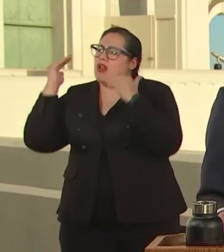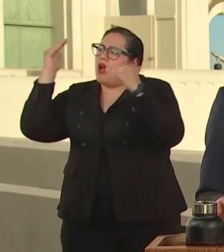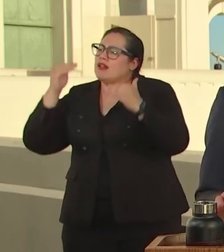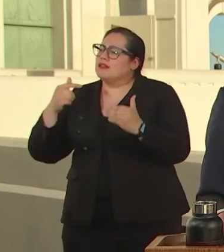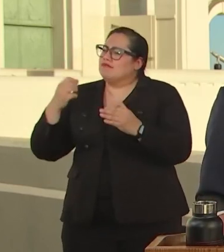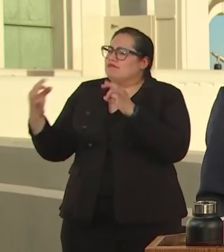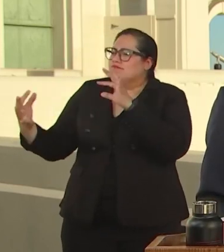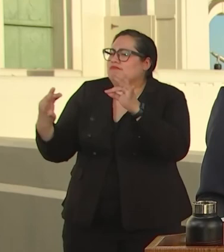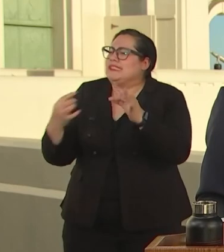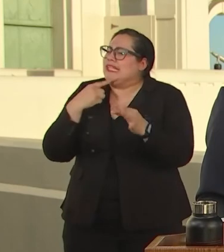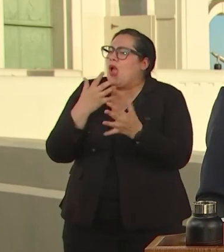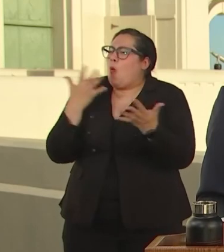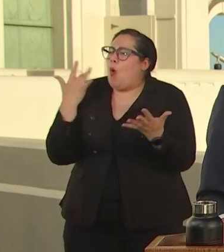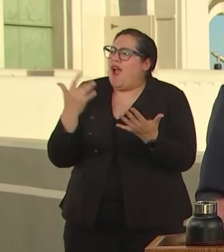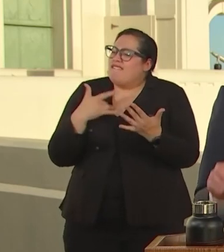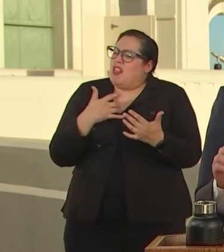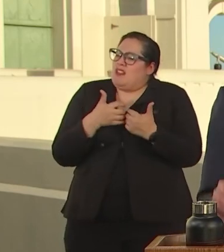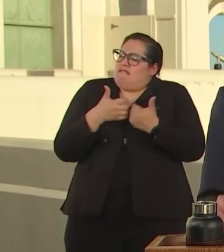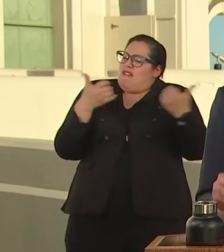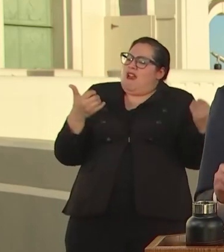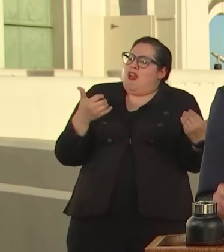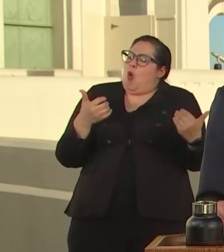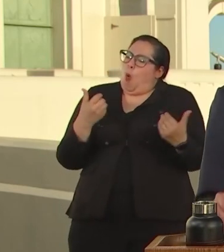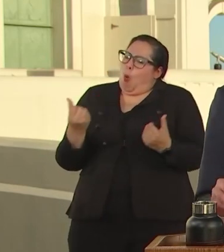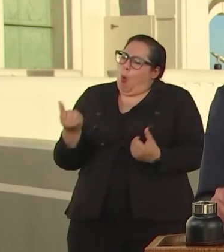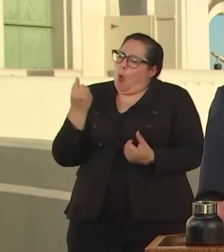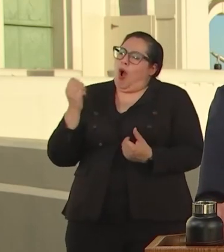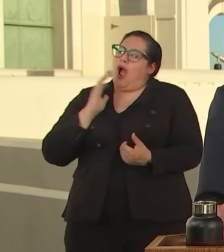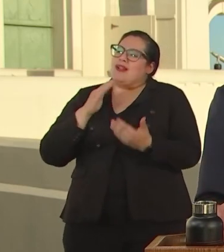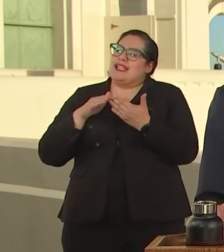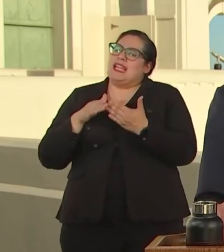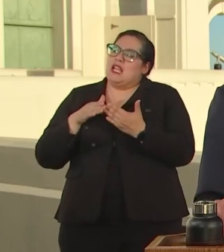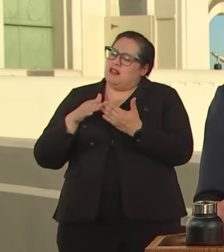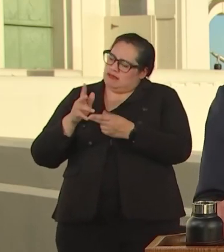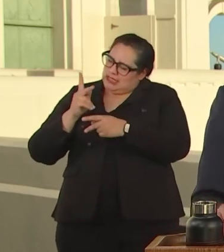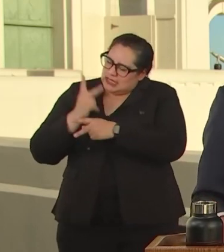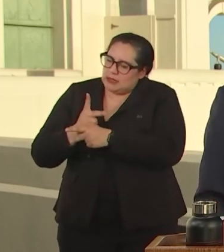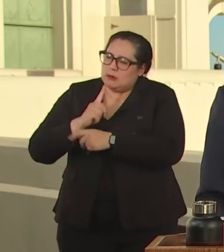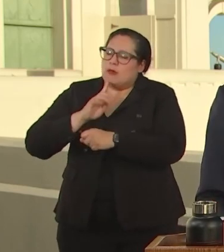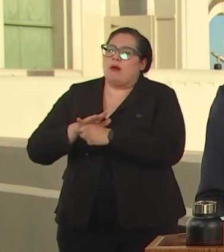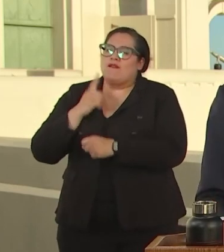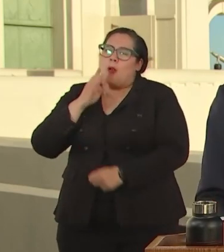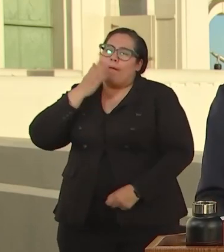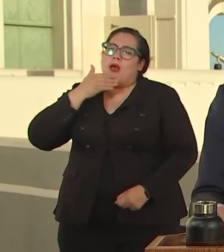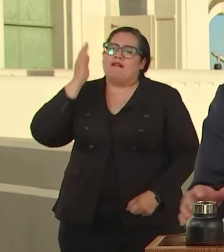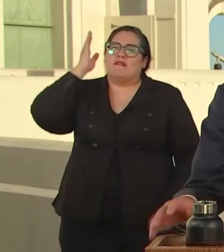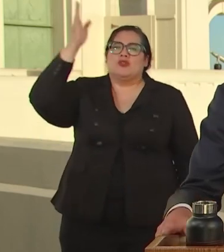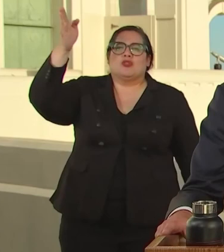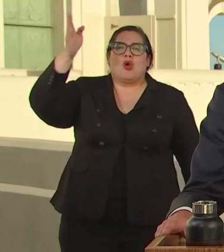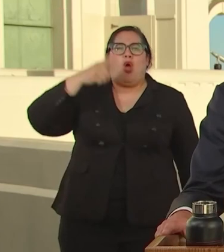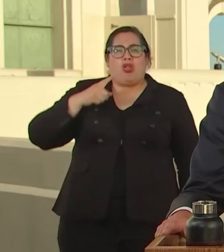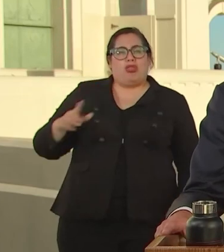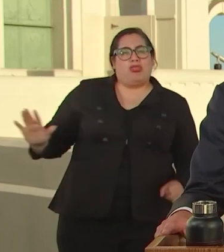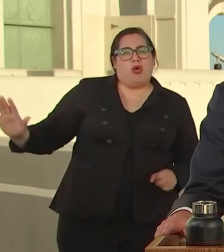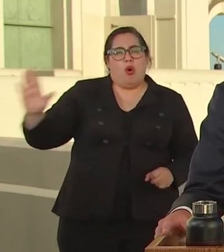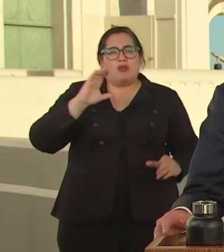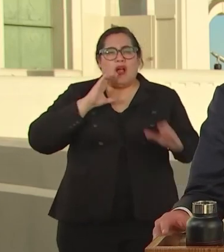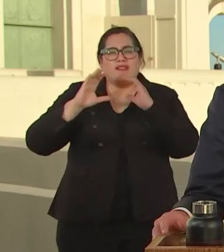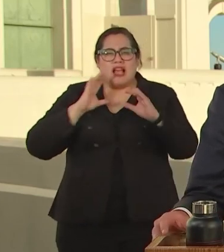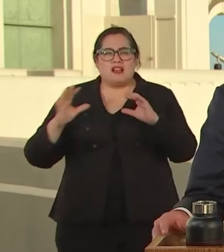AND ADULTS ALIKE AND HOLD OUR CITIES TO PROMISES OF A BET OF FUTURE. AND WE'LL PUT IN THE SERVICE OF